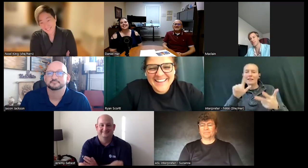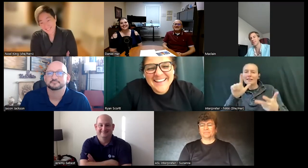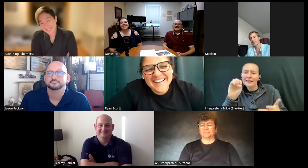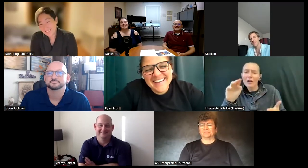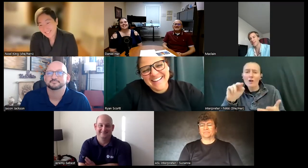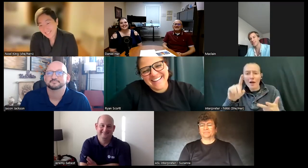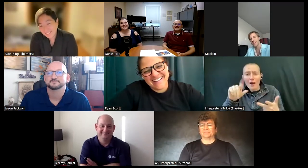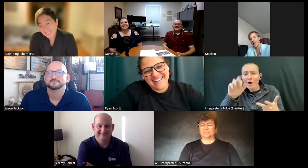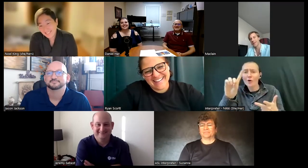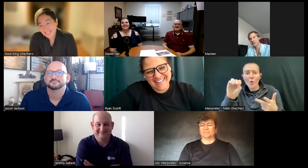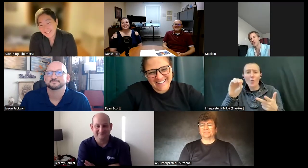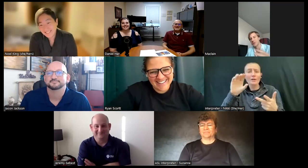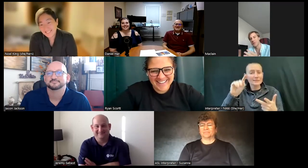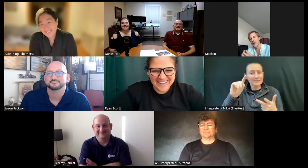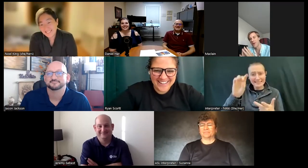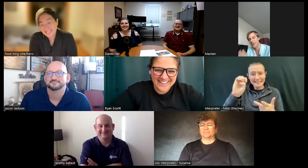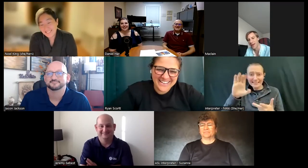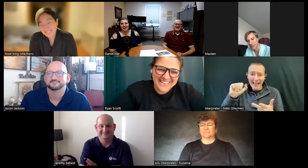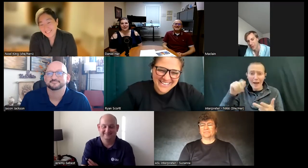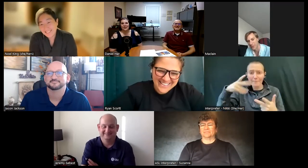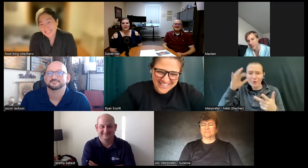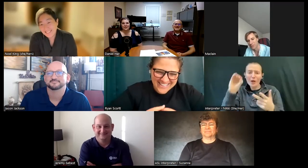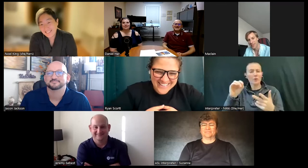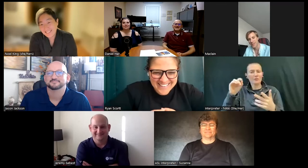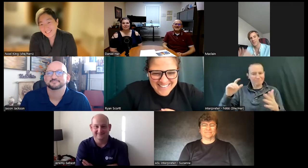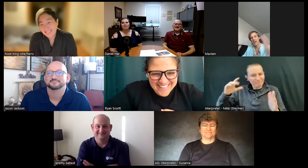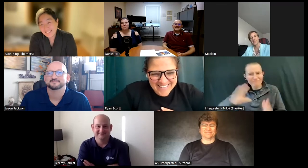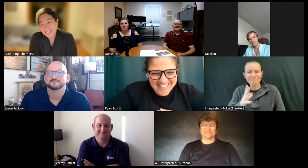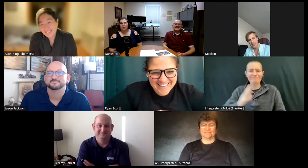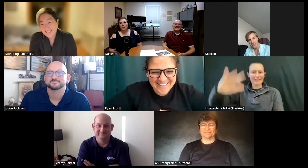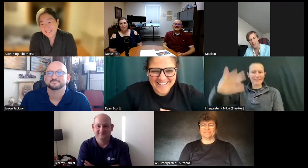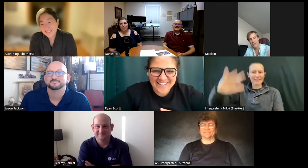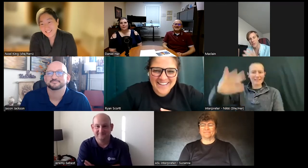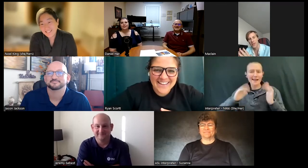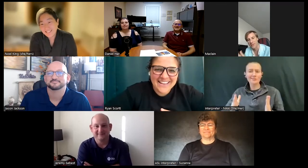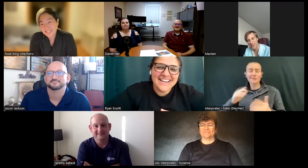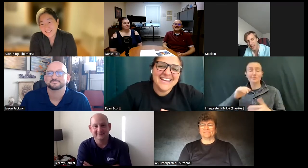missing the classic actors and we all look up to Justin Bieber everyone loves